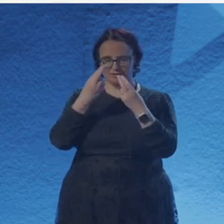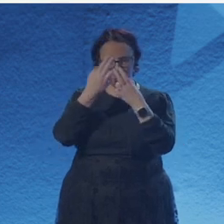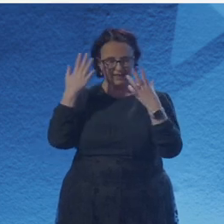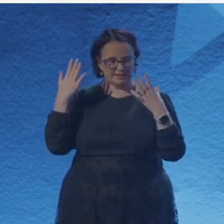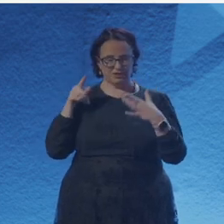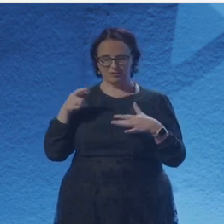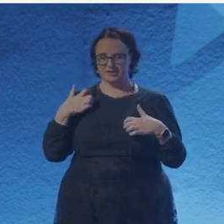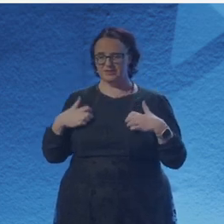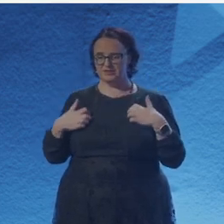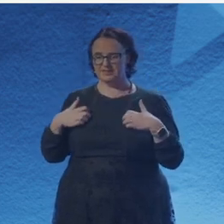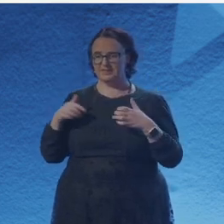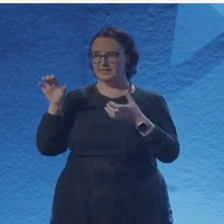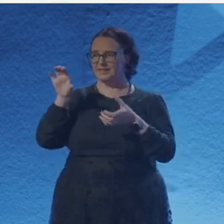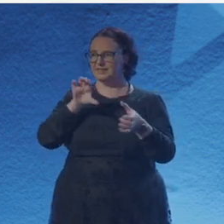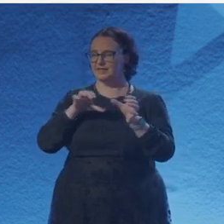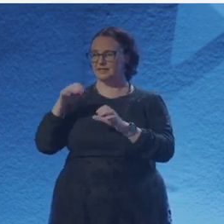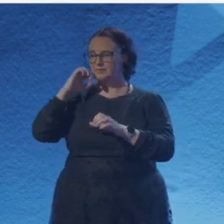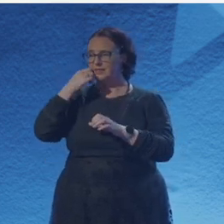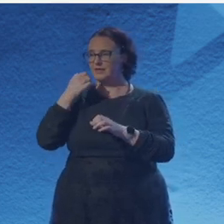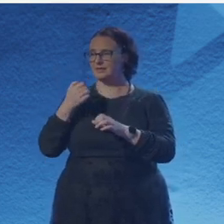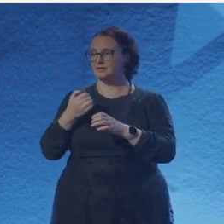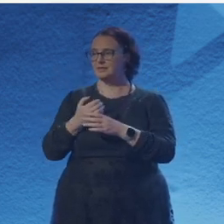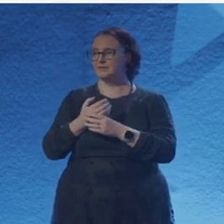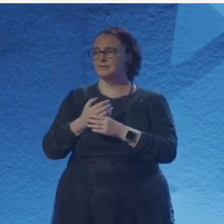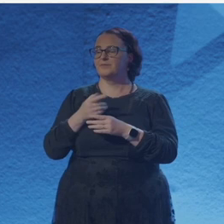investigating life in different languages and sometimes the same language.